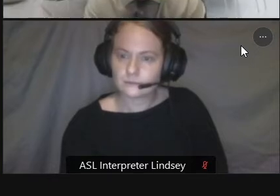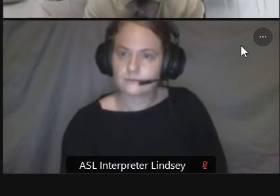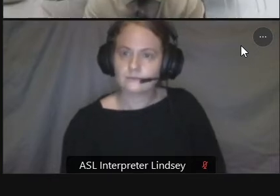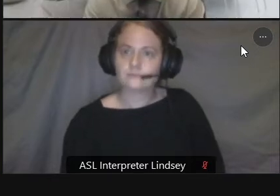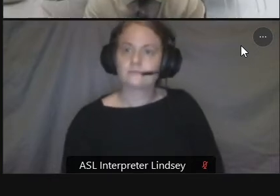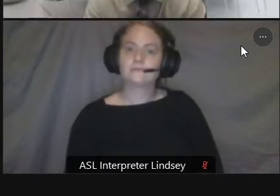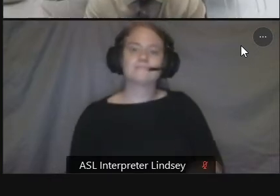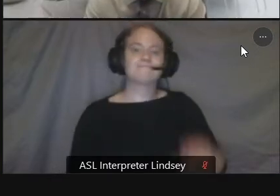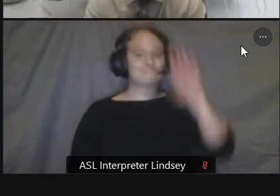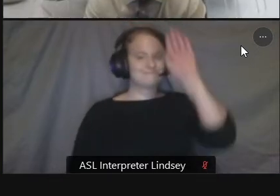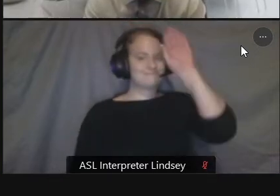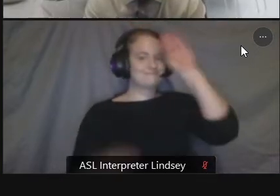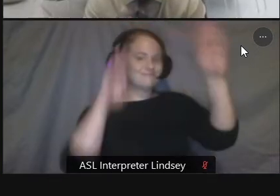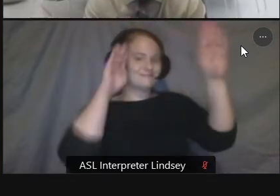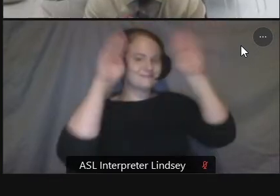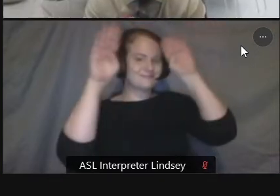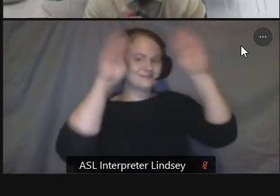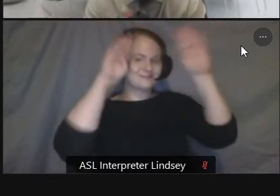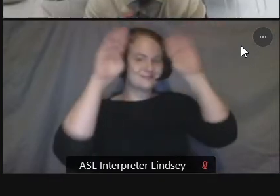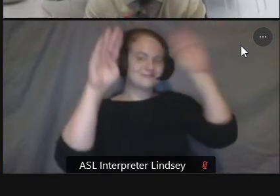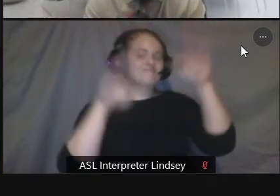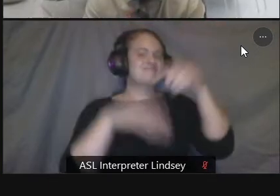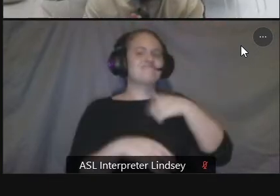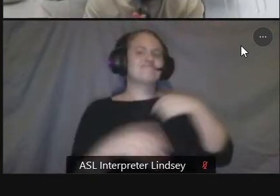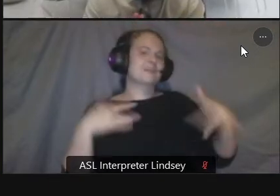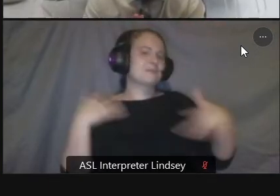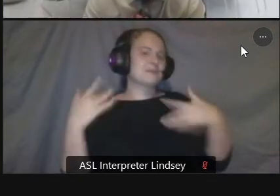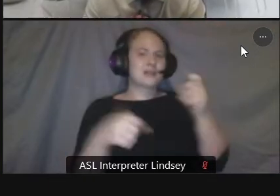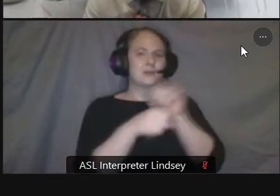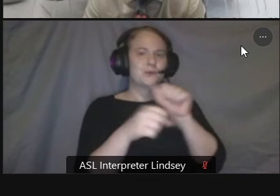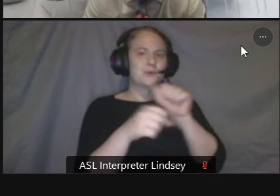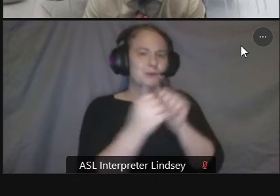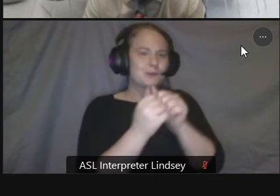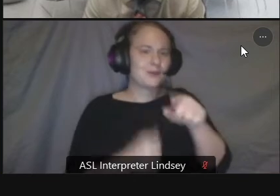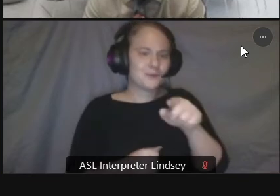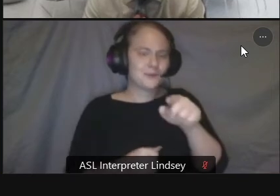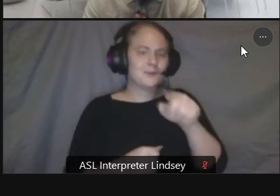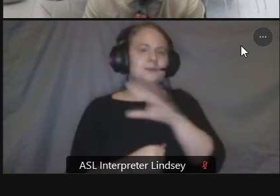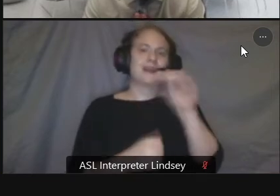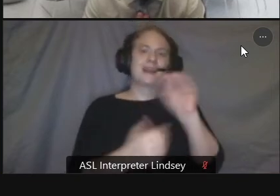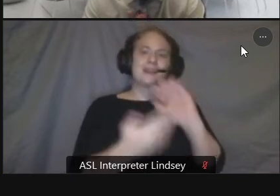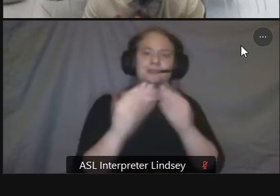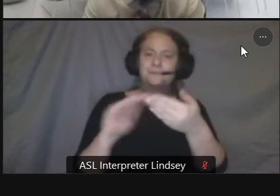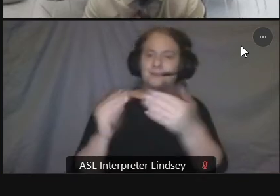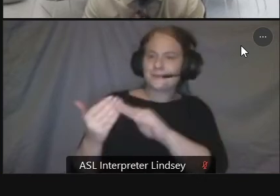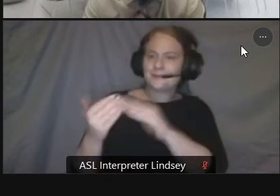you and the community um as we move forward um i guess ted if you go to the next slide